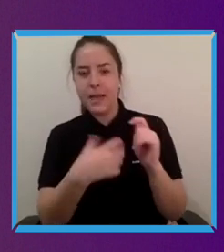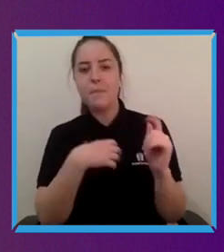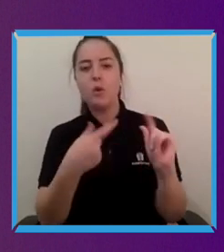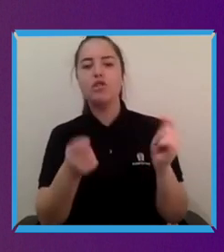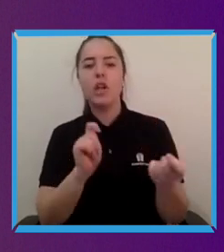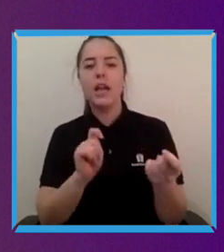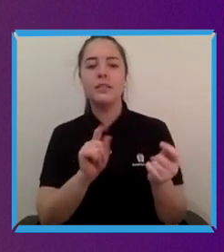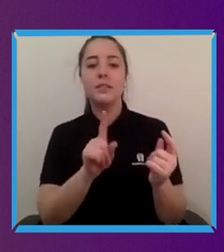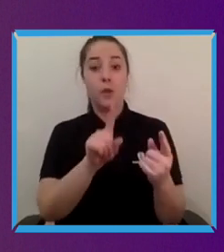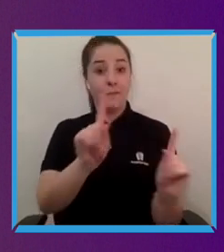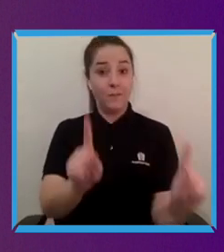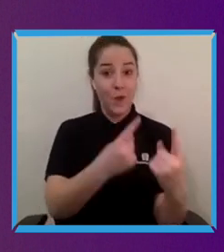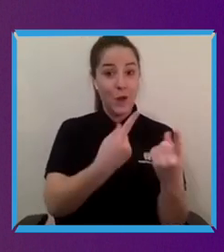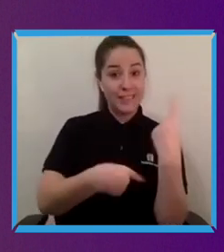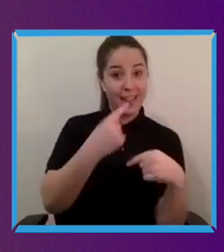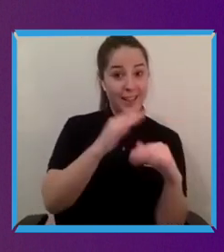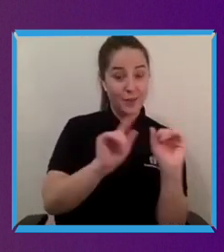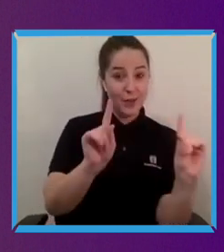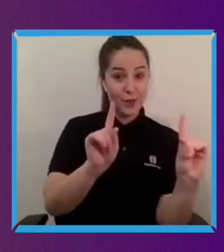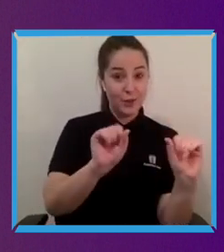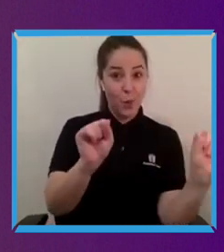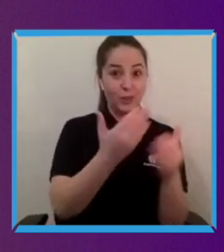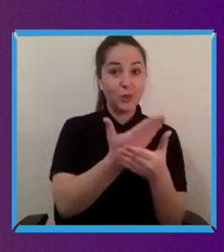and tell us about the skills that you you had